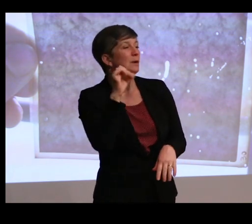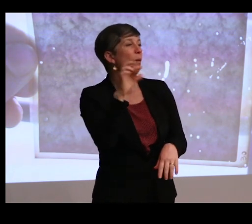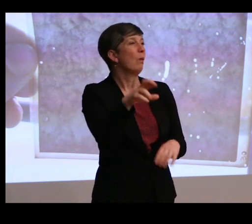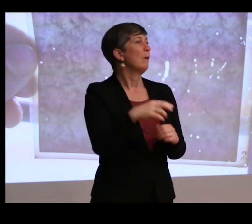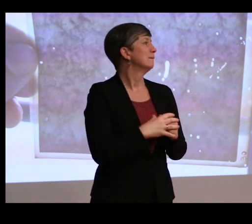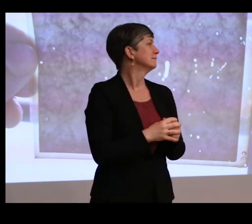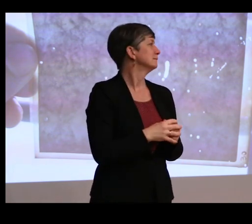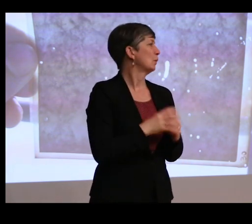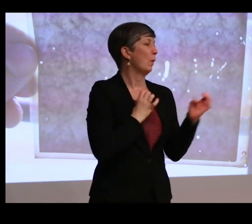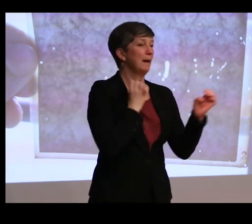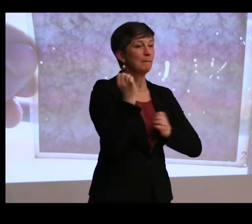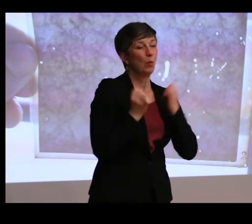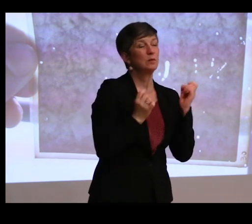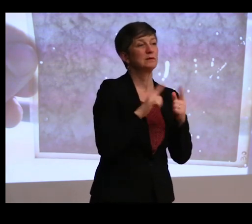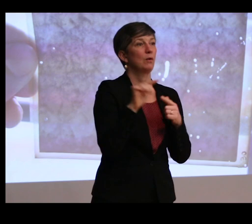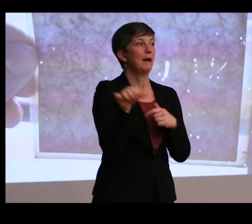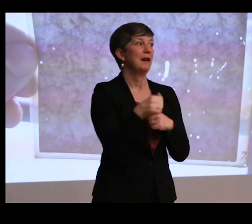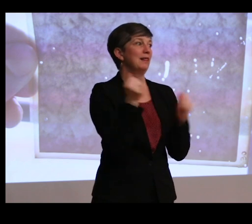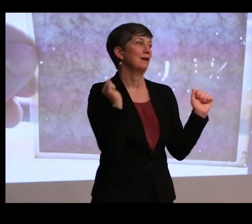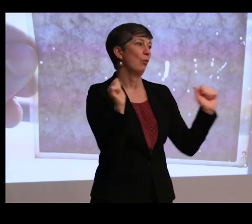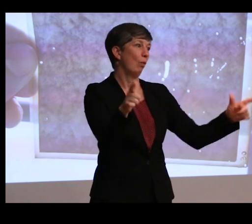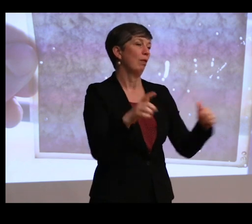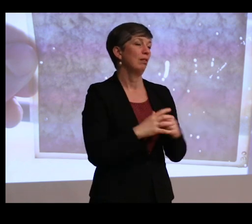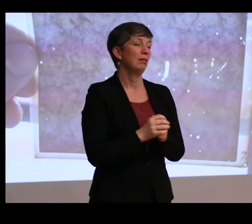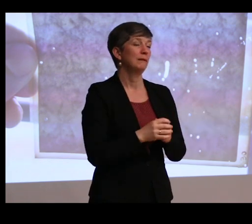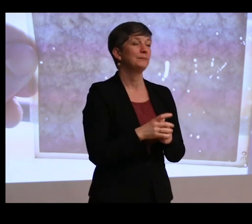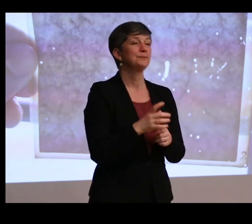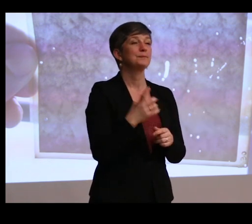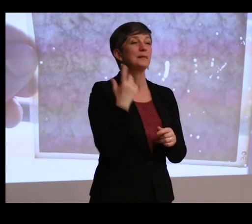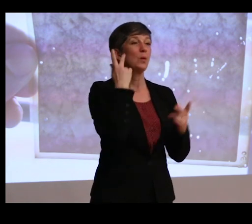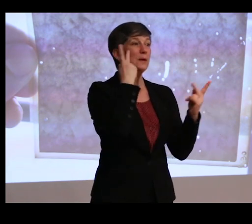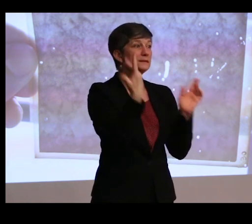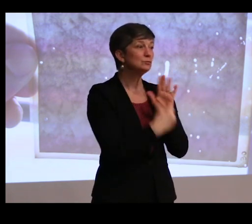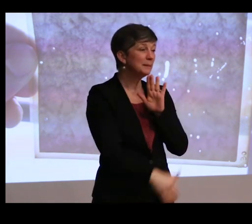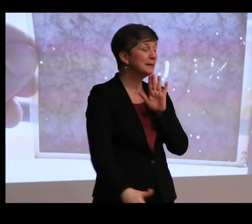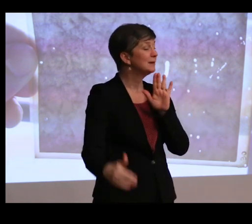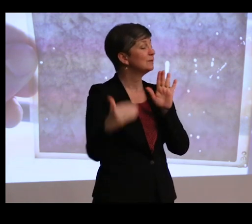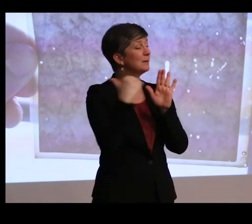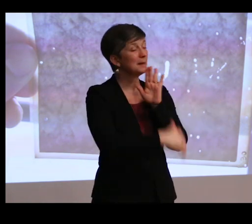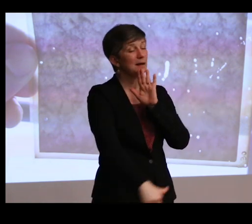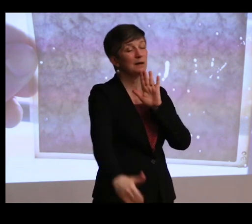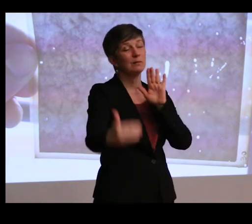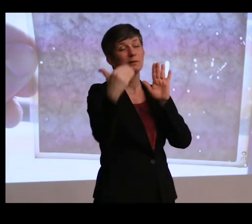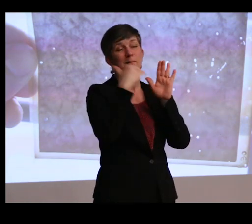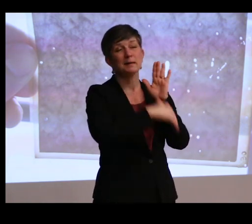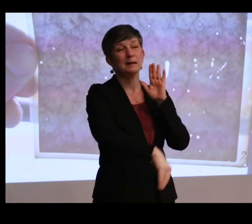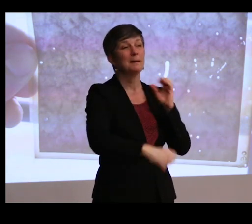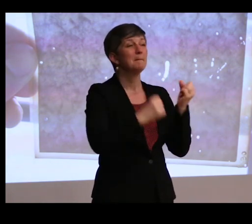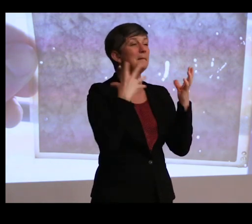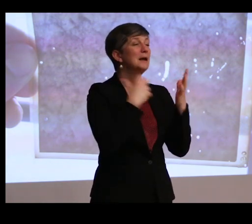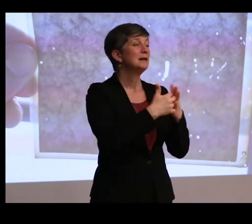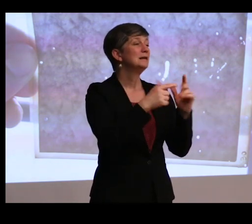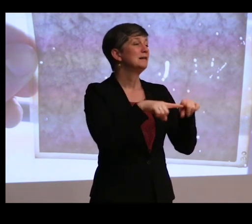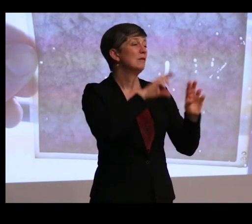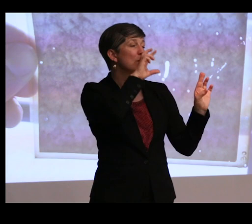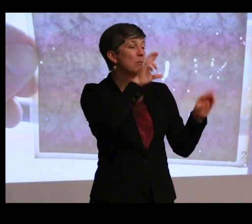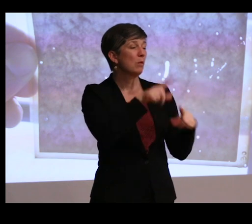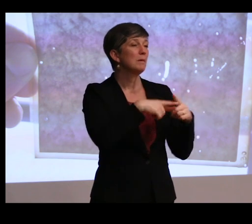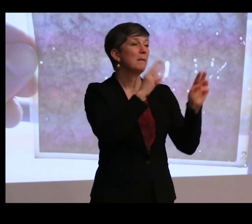I don't know-- emotionally or anything at all. And we see this repeated over and over again in a lot of these reports on museum engagement,